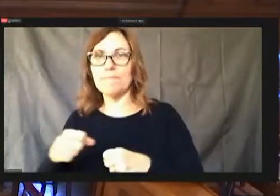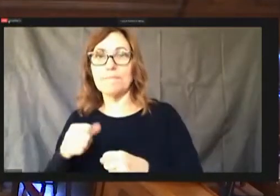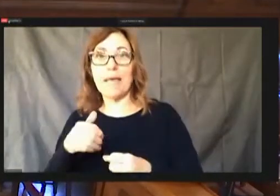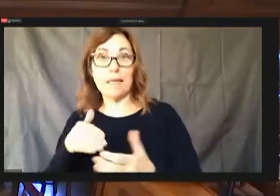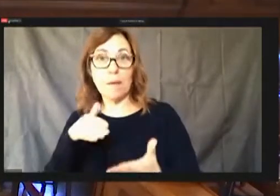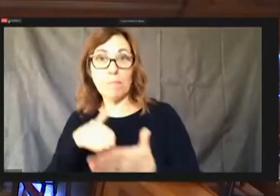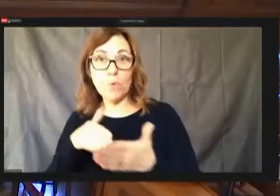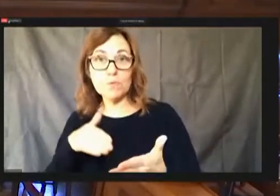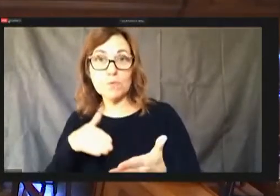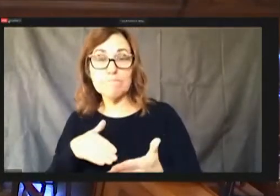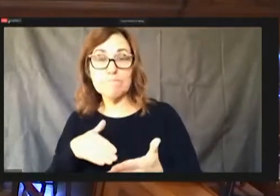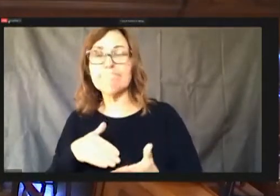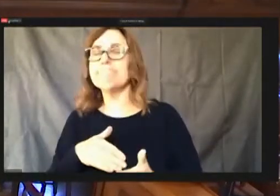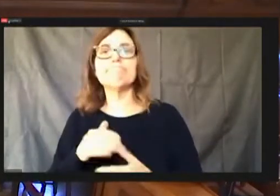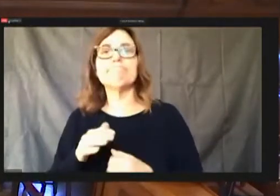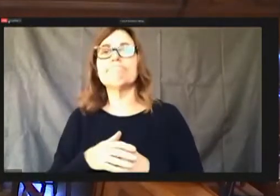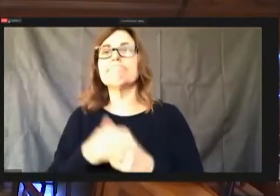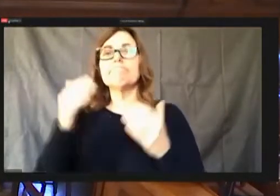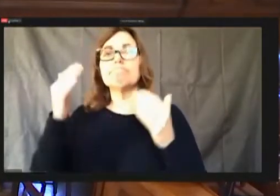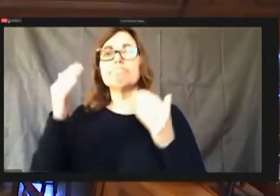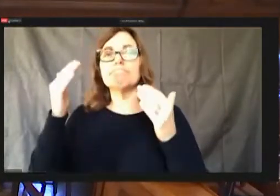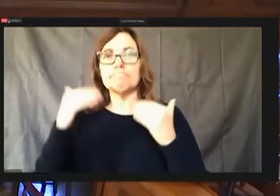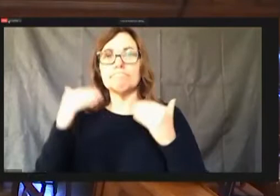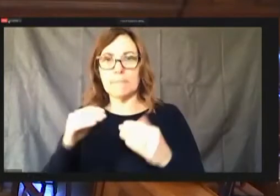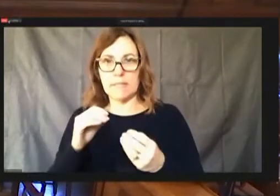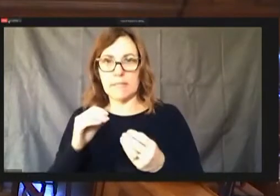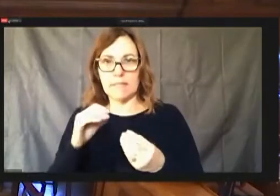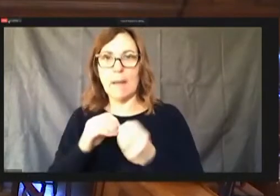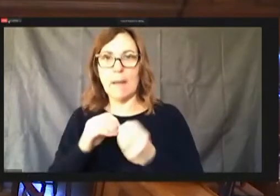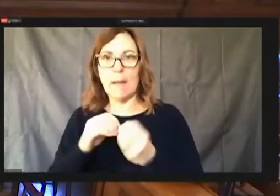Number is approved, that moves us to our capital limits.